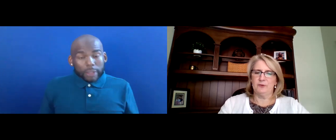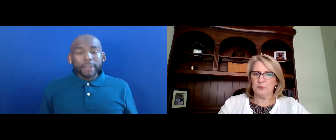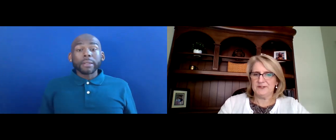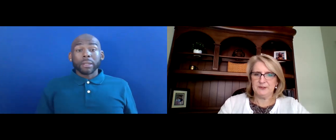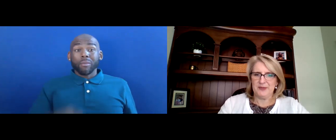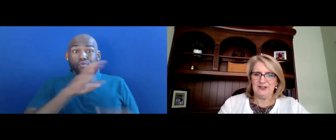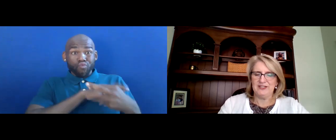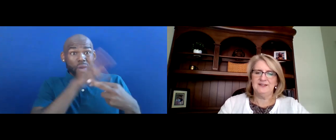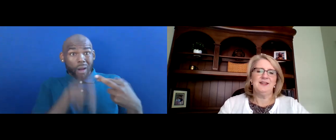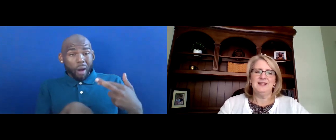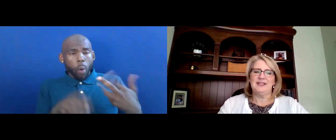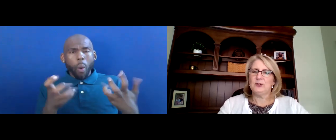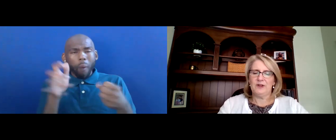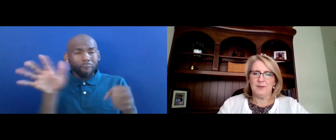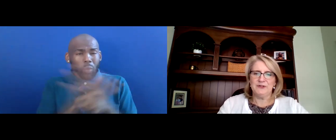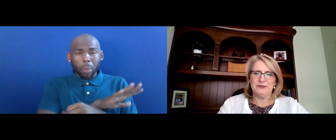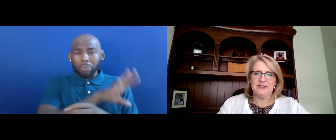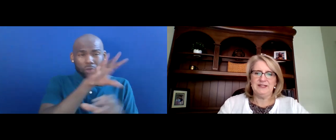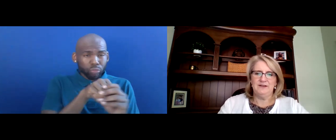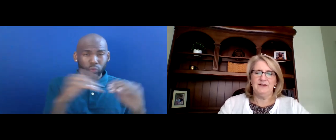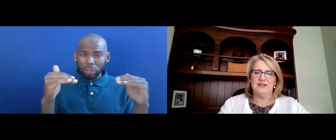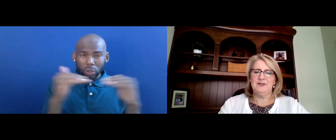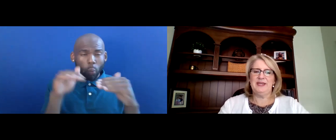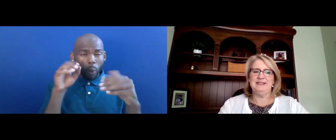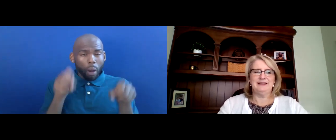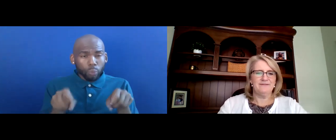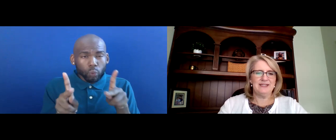FULL PARTICIPATION, EQUAL OPPORTUNITY, INDEPENDENT LIVING